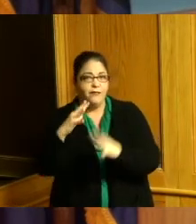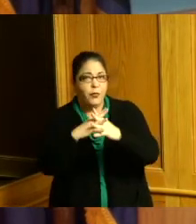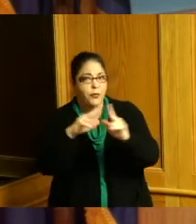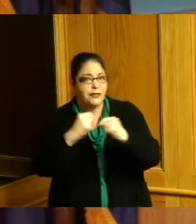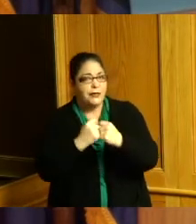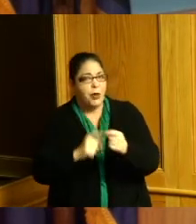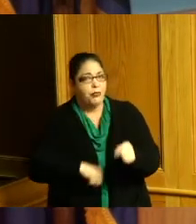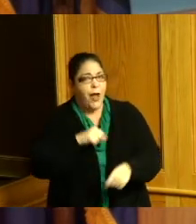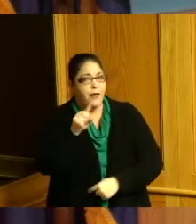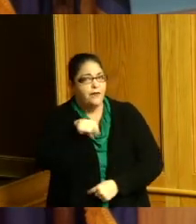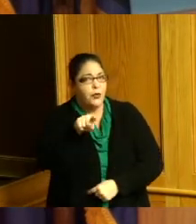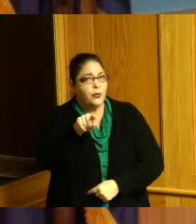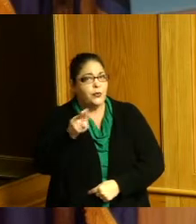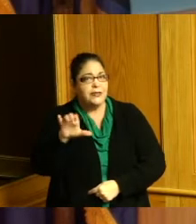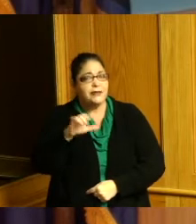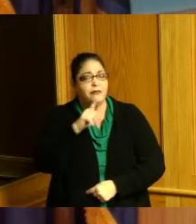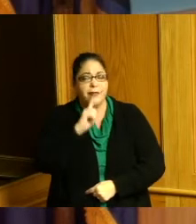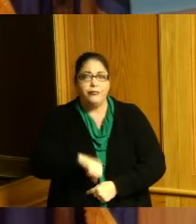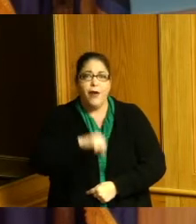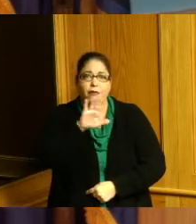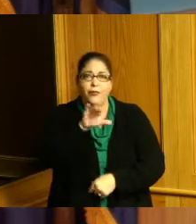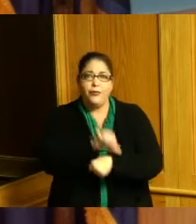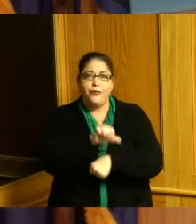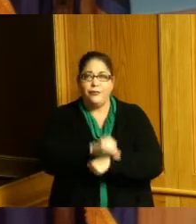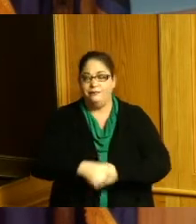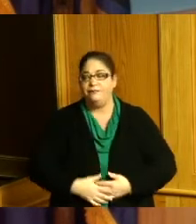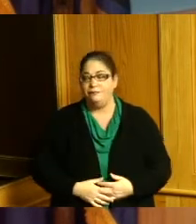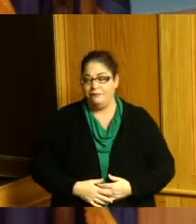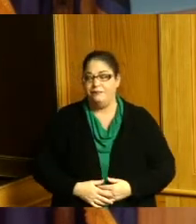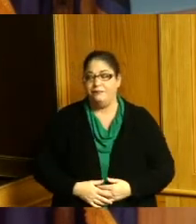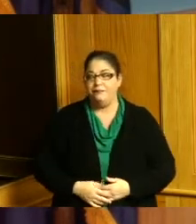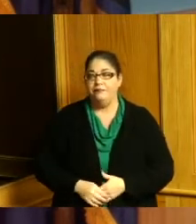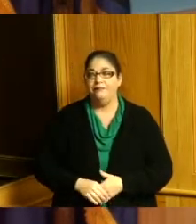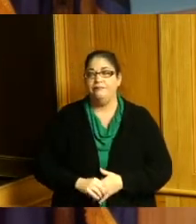thank you so much for what you've done but tomorrow let's Friday let's put on the orange